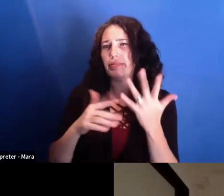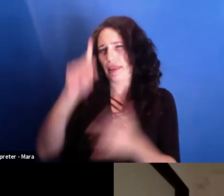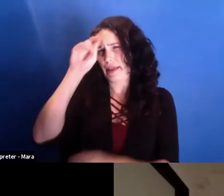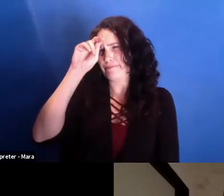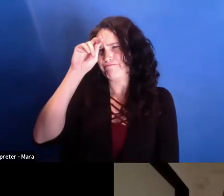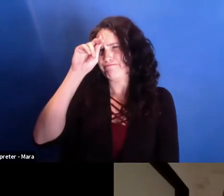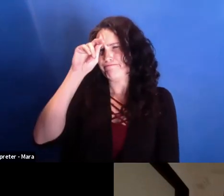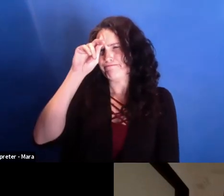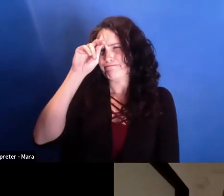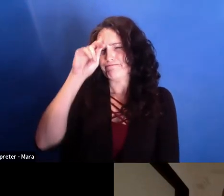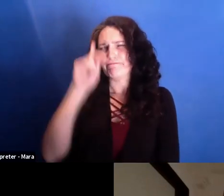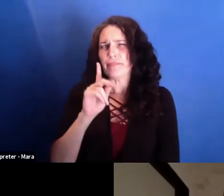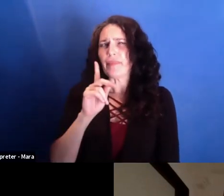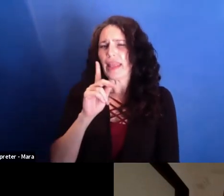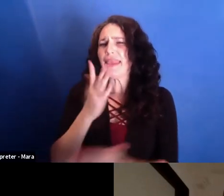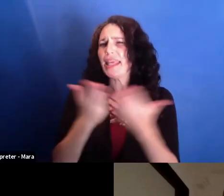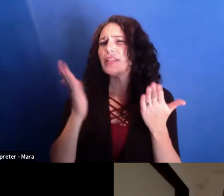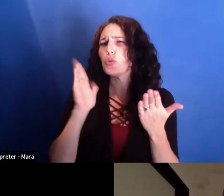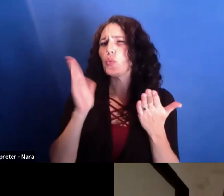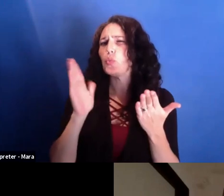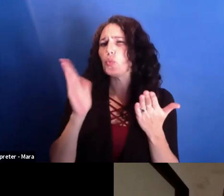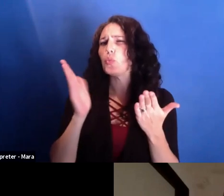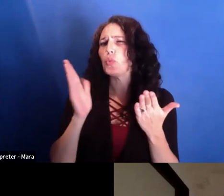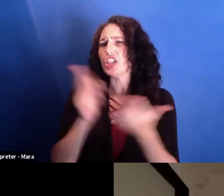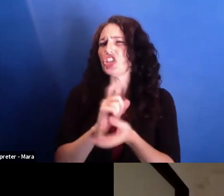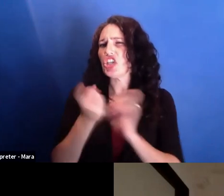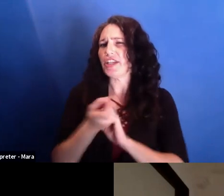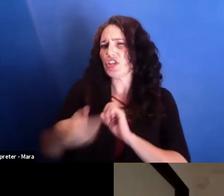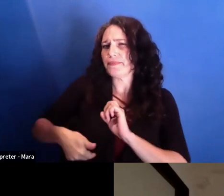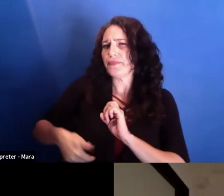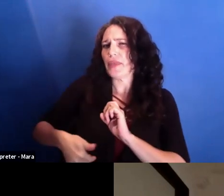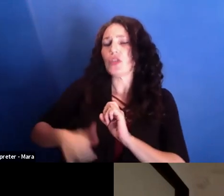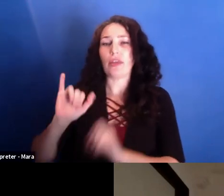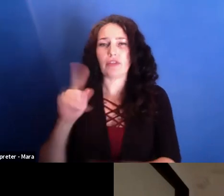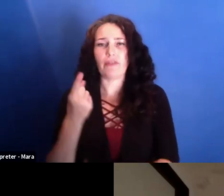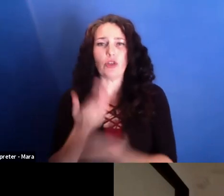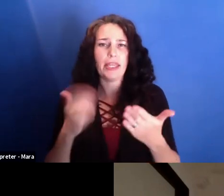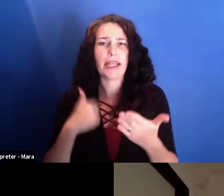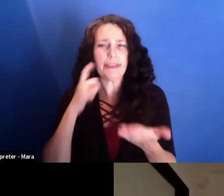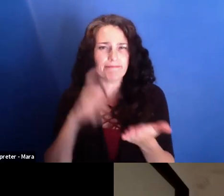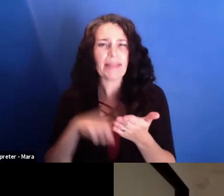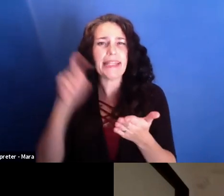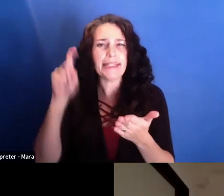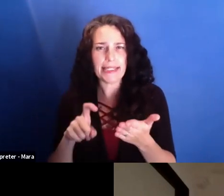So that was the first thing. When started, I knew I should do something. And I started filming.